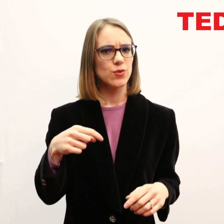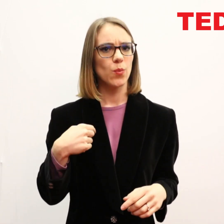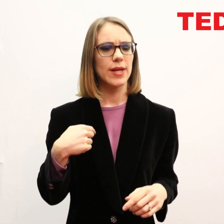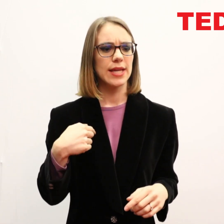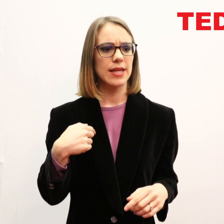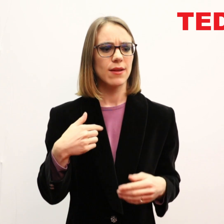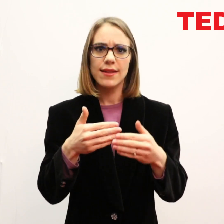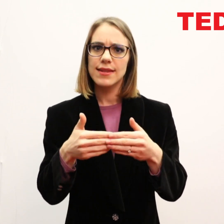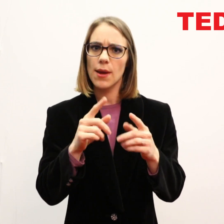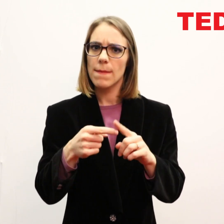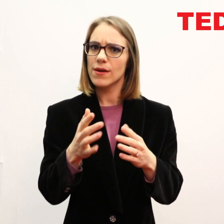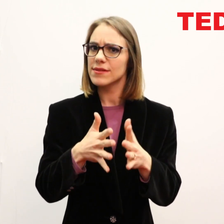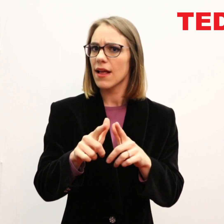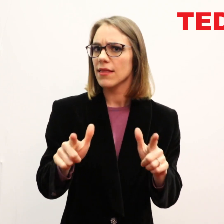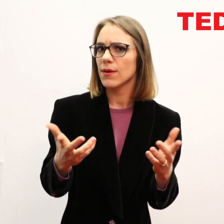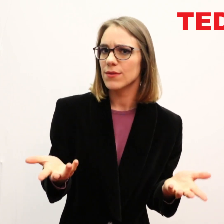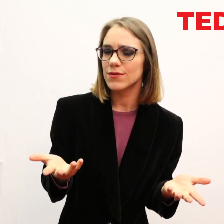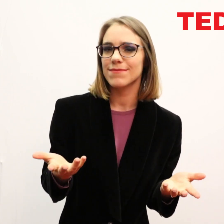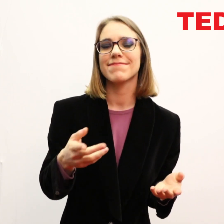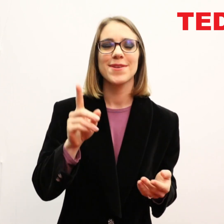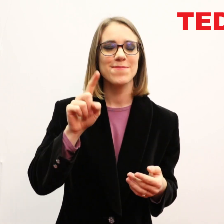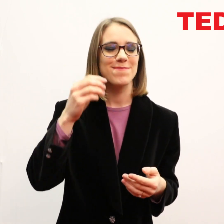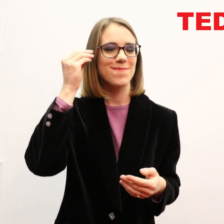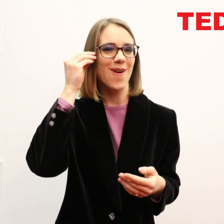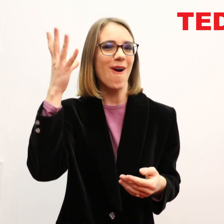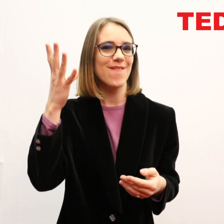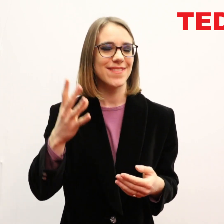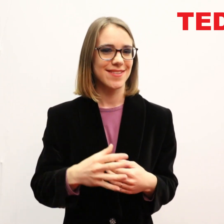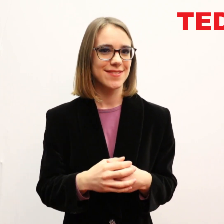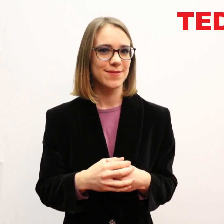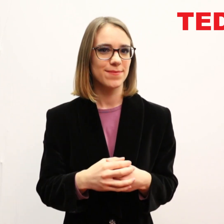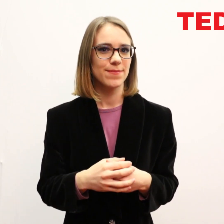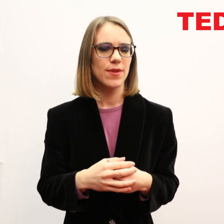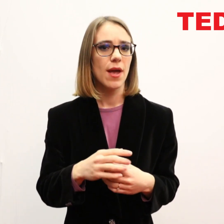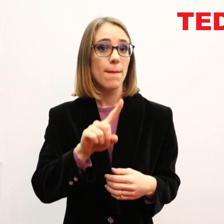Why should we care about sign language? Well, there should be an obvious answer.